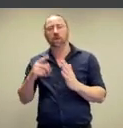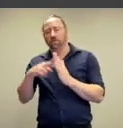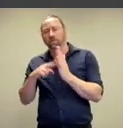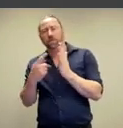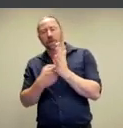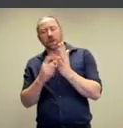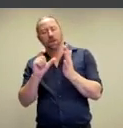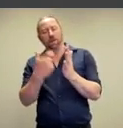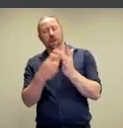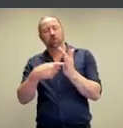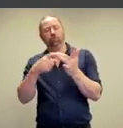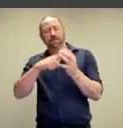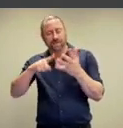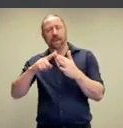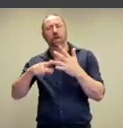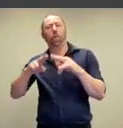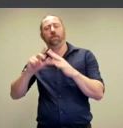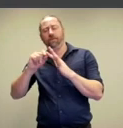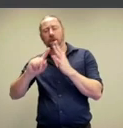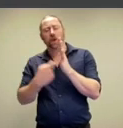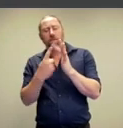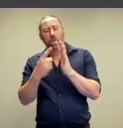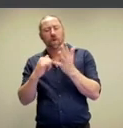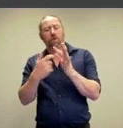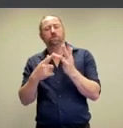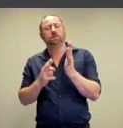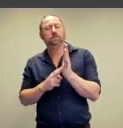the Critique of Pure Reason. So what